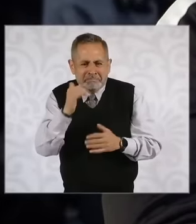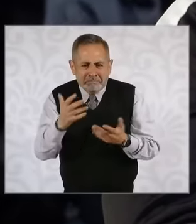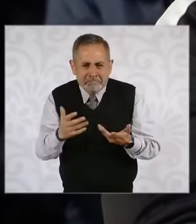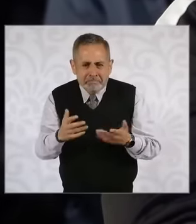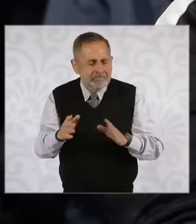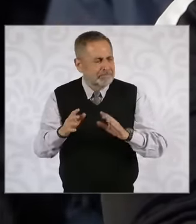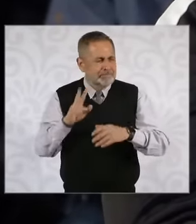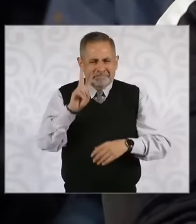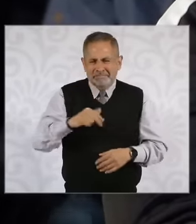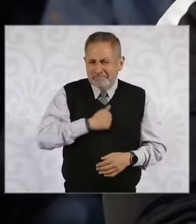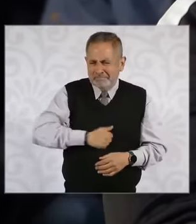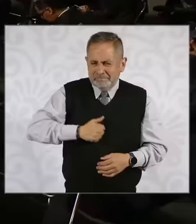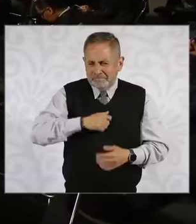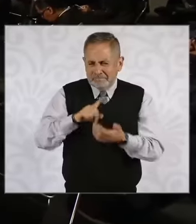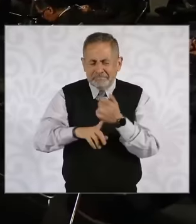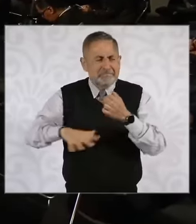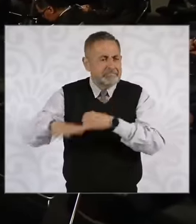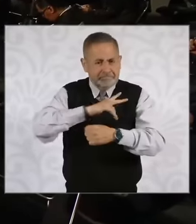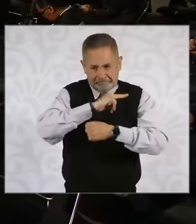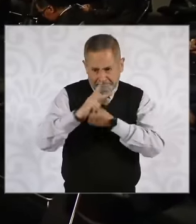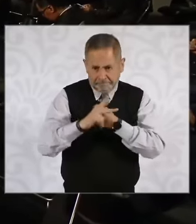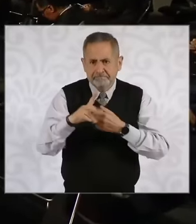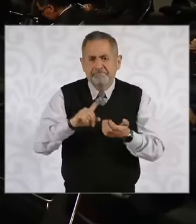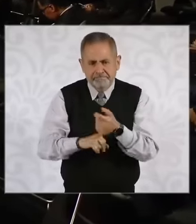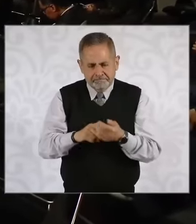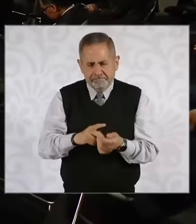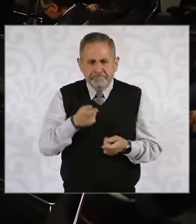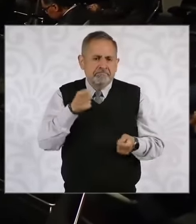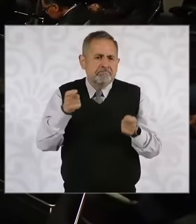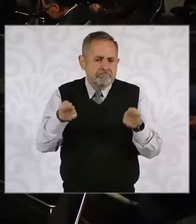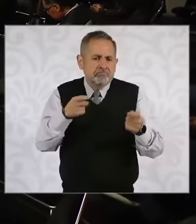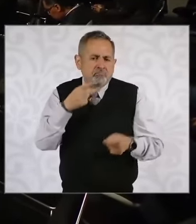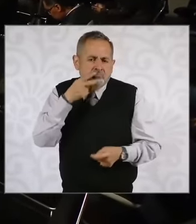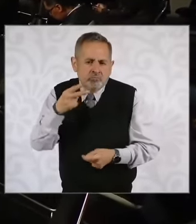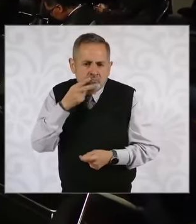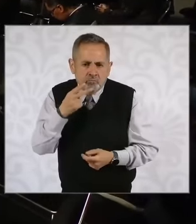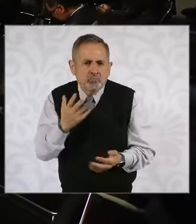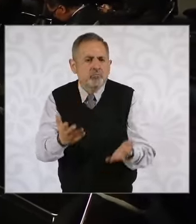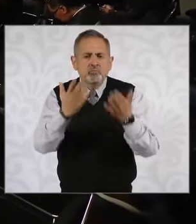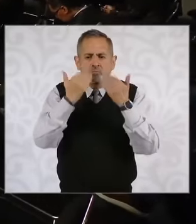country, just as there is already a regulation about tobacco control, there is nothing about it regarding